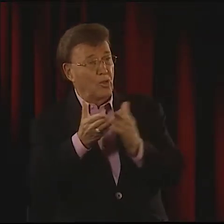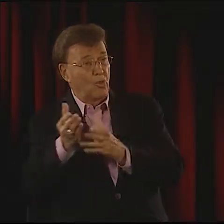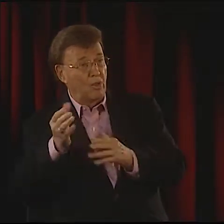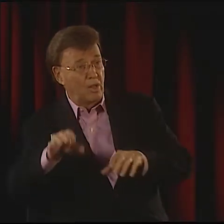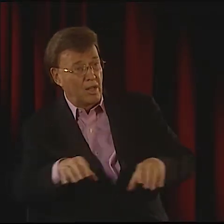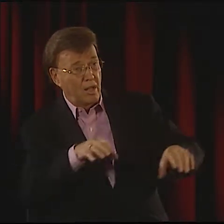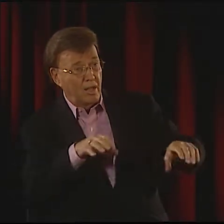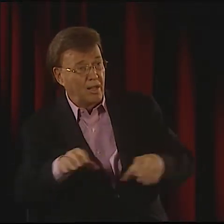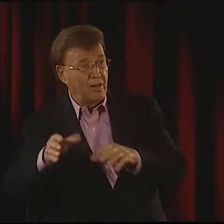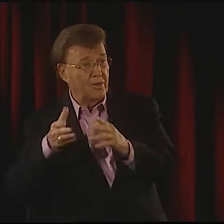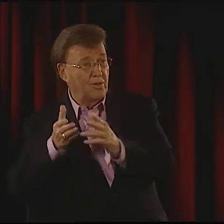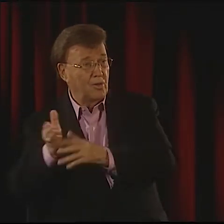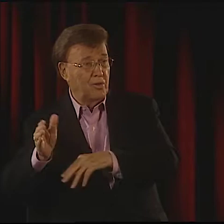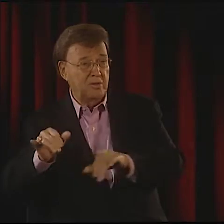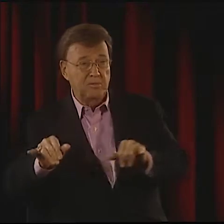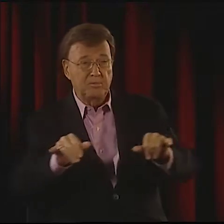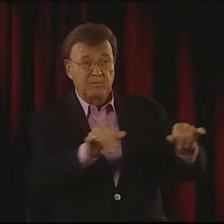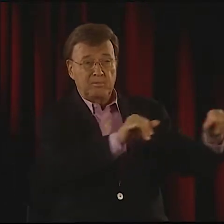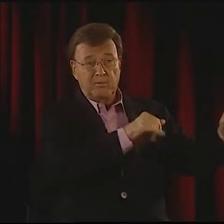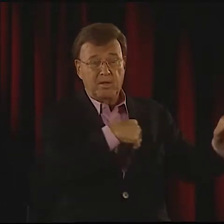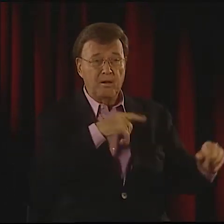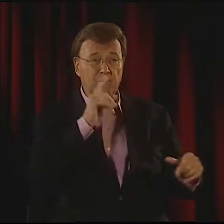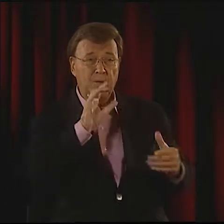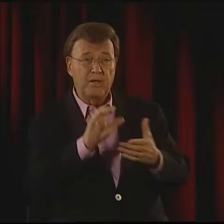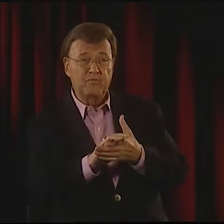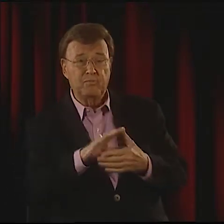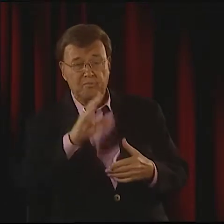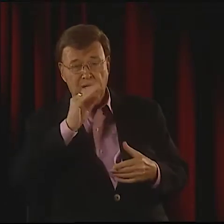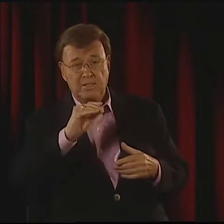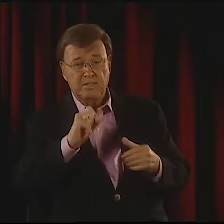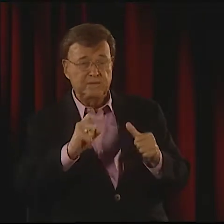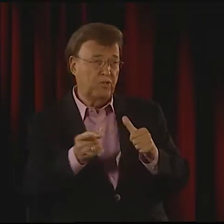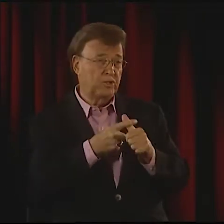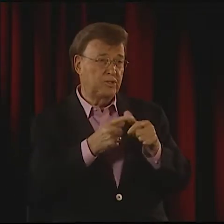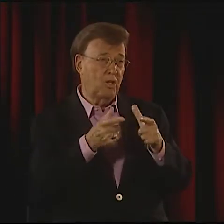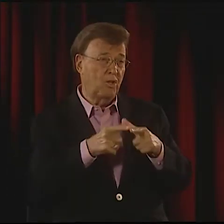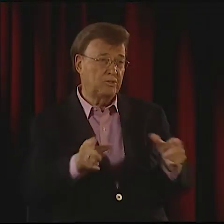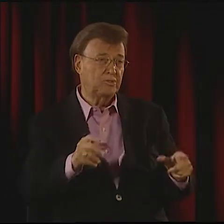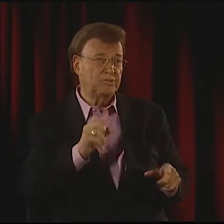THEY DREW STORIES, SO THROUGH ART AND THROUGH GESTURES, HOW THEY COMMUNICATED.